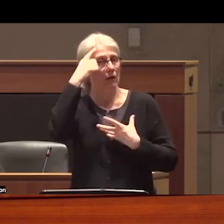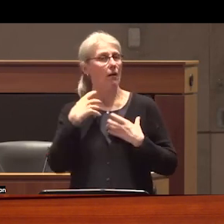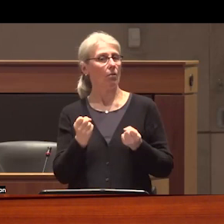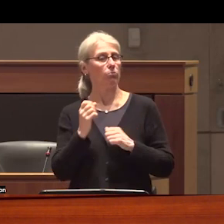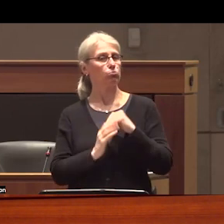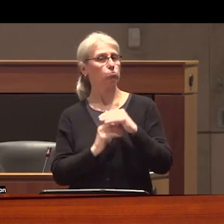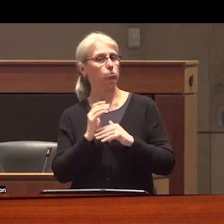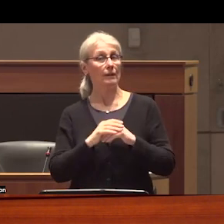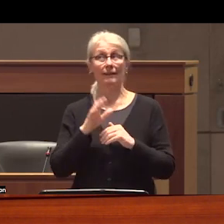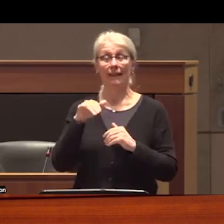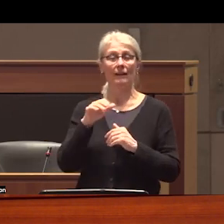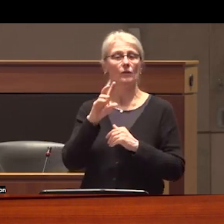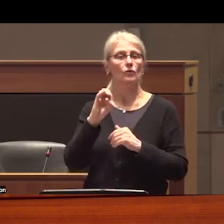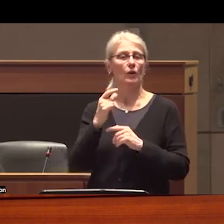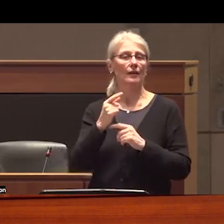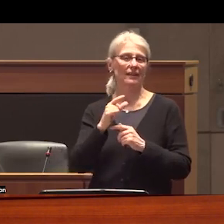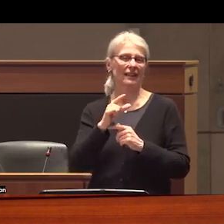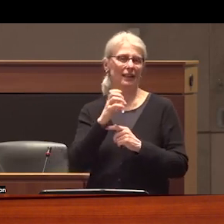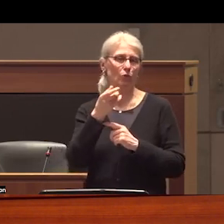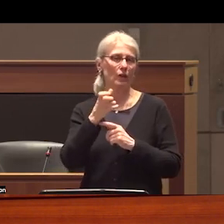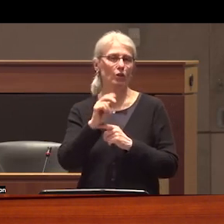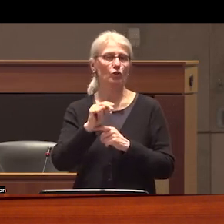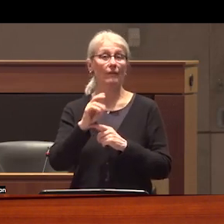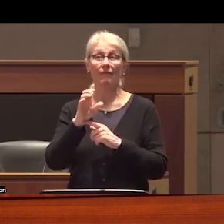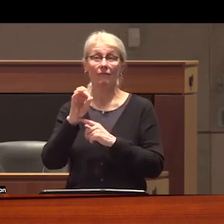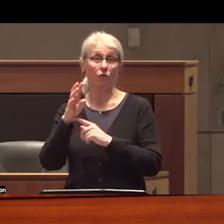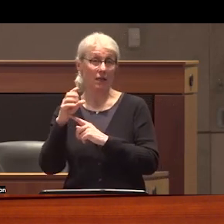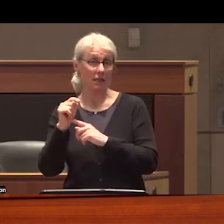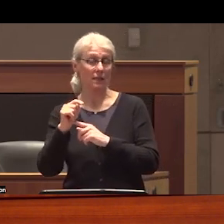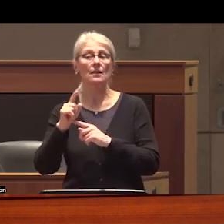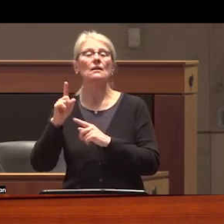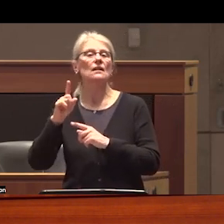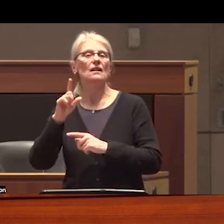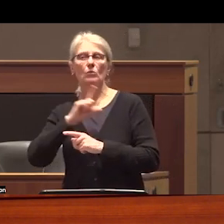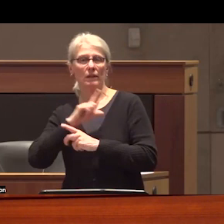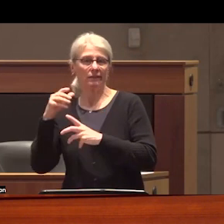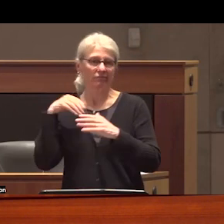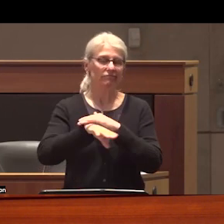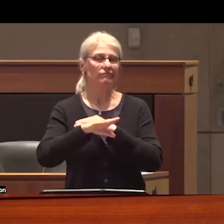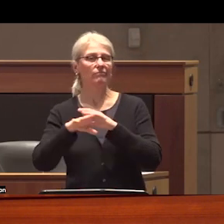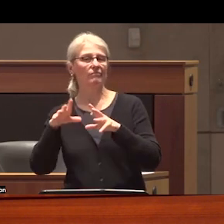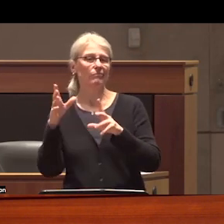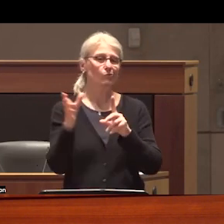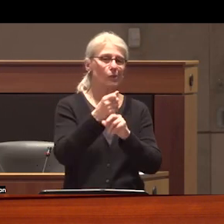user Liberation Front was raided its Founders were arrested we don't yet know whether they they will